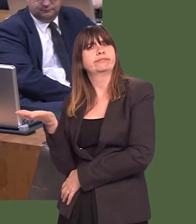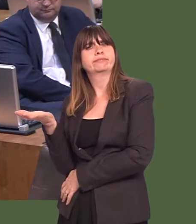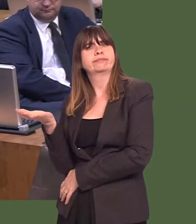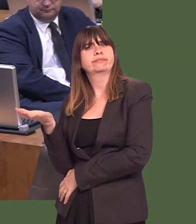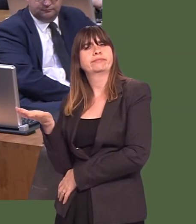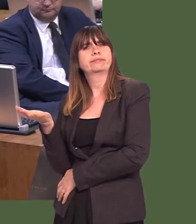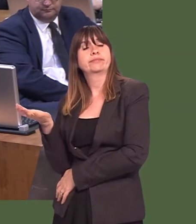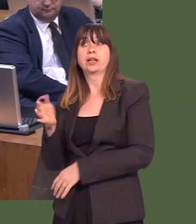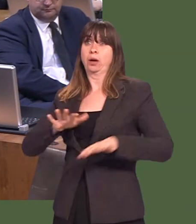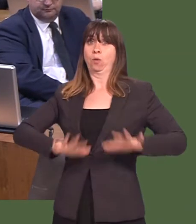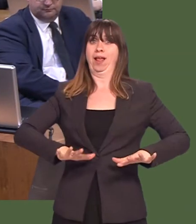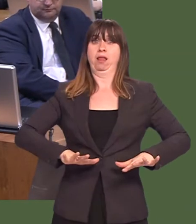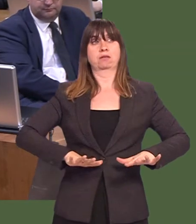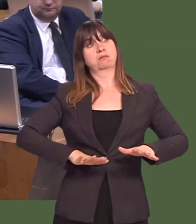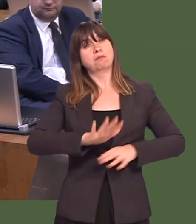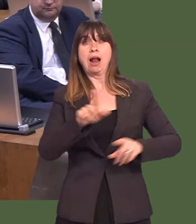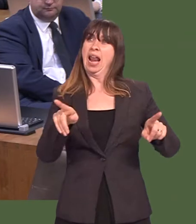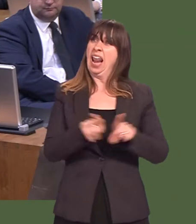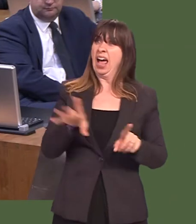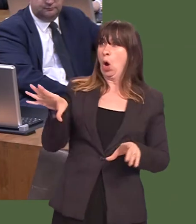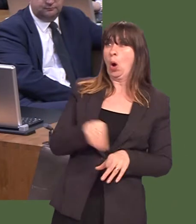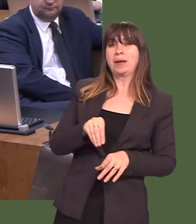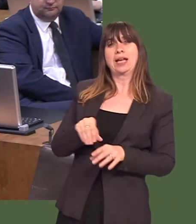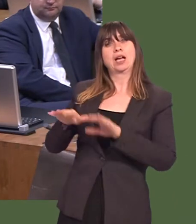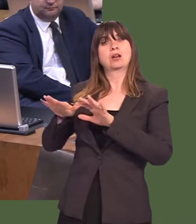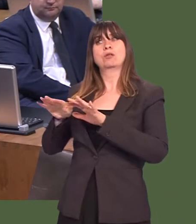So, I donít believe that the future of Wales lies in being a kind of replica of the British